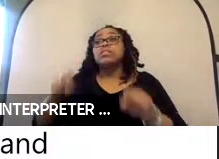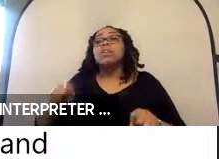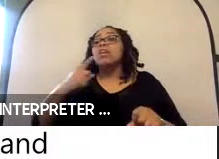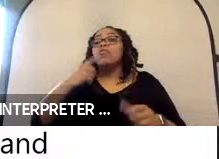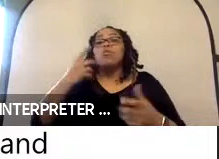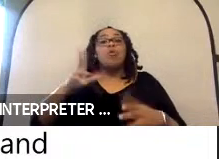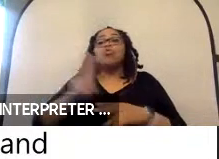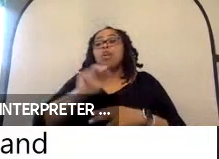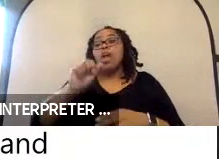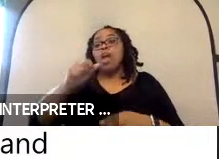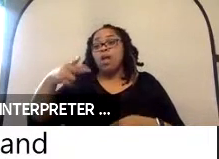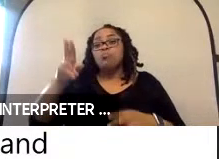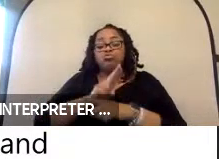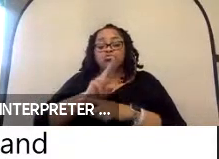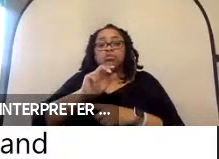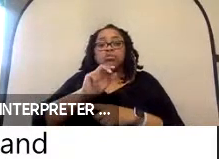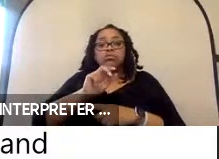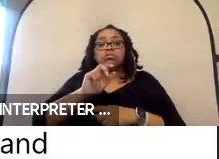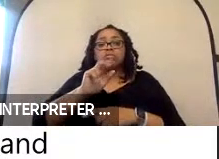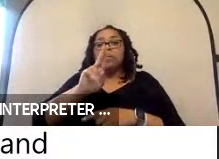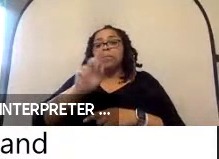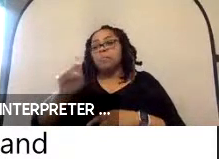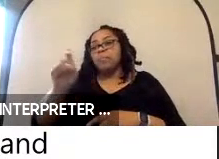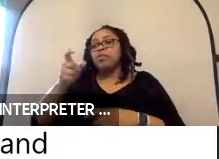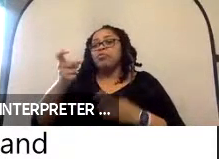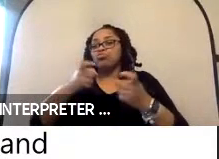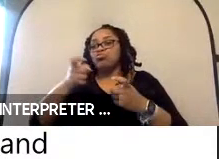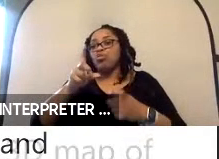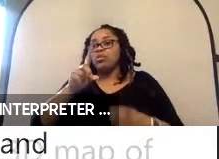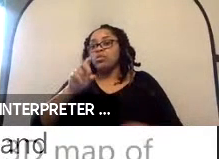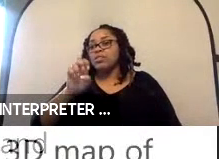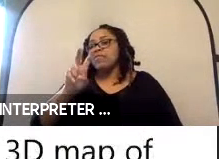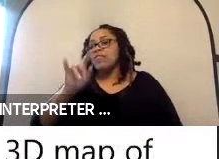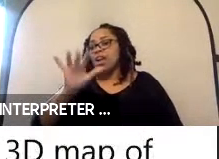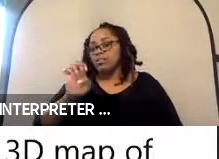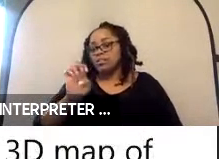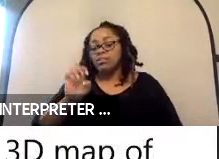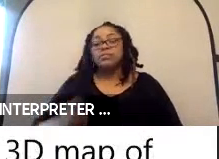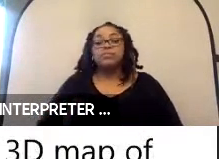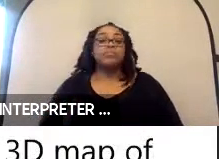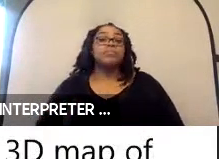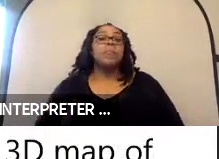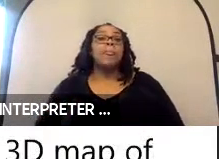use the buttons instead to control the device. Next slide.